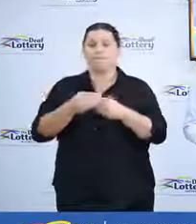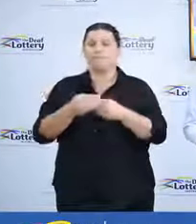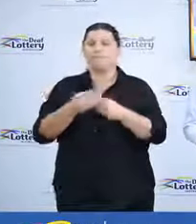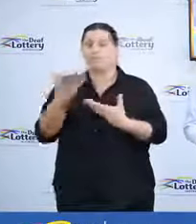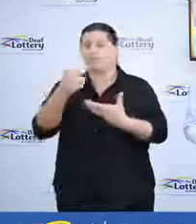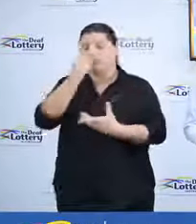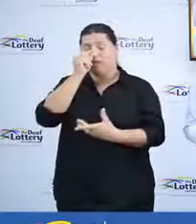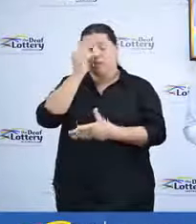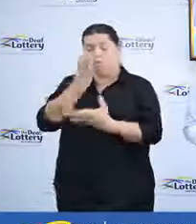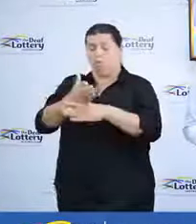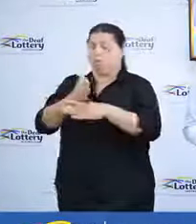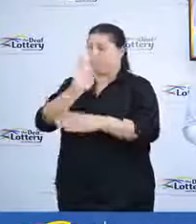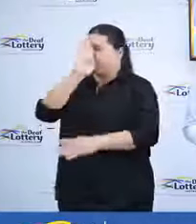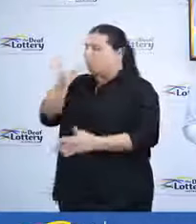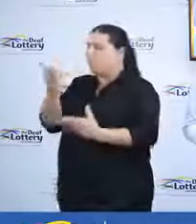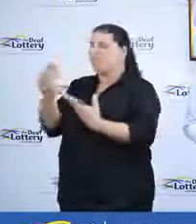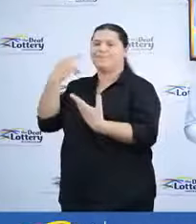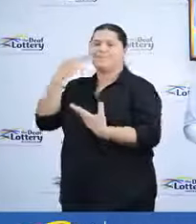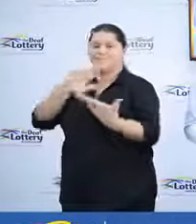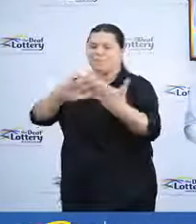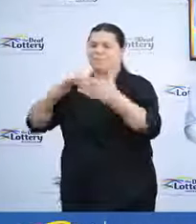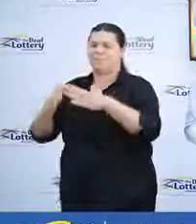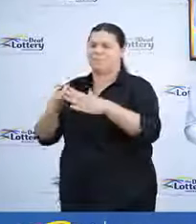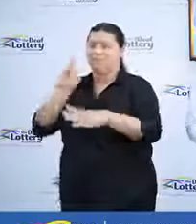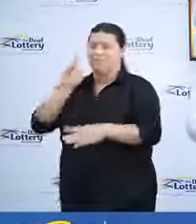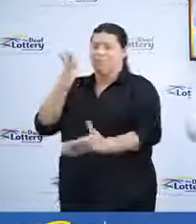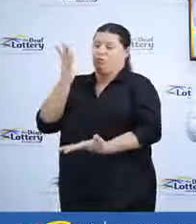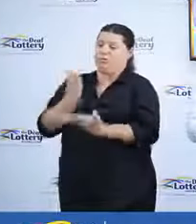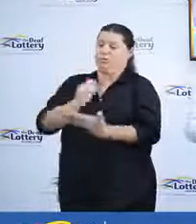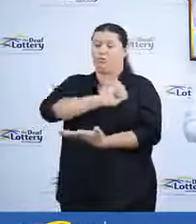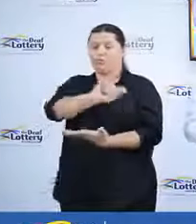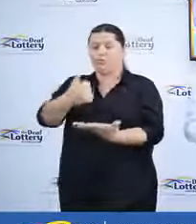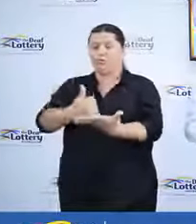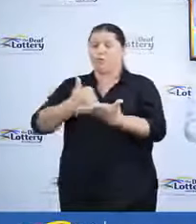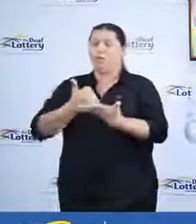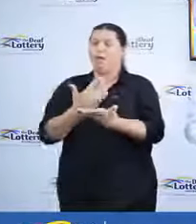with the Deaf community and see firsthand how your support makes a real